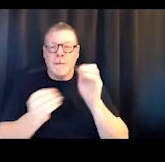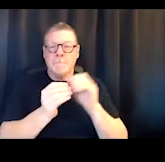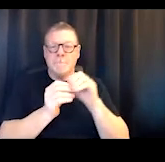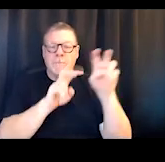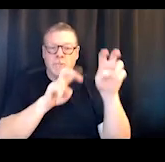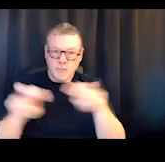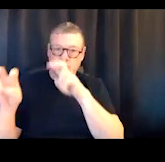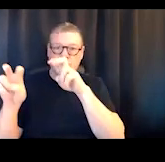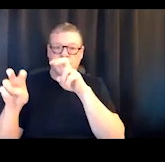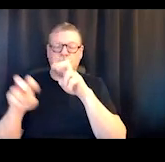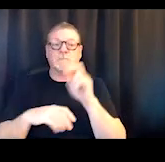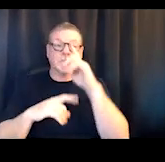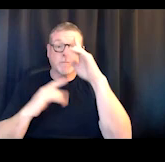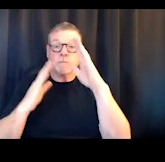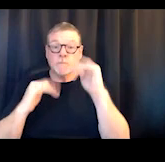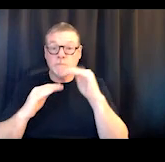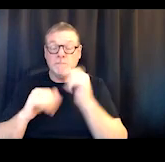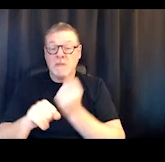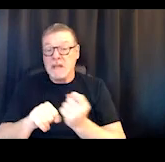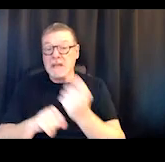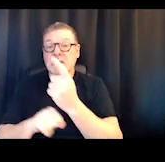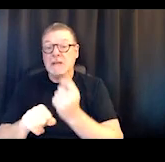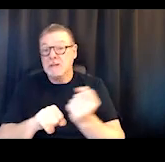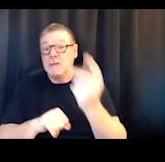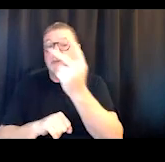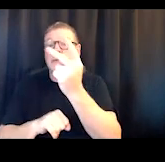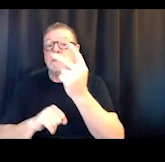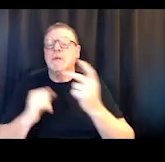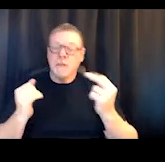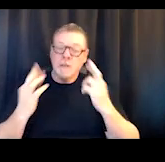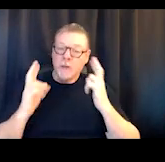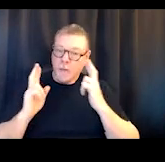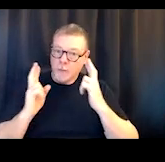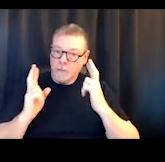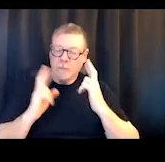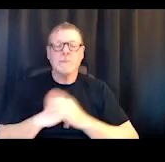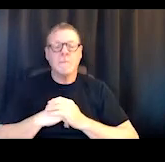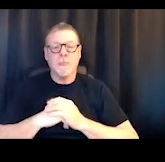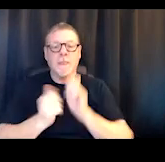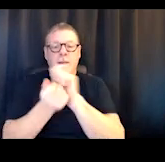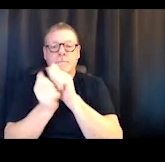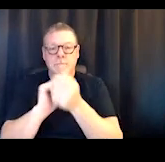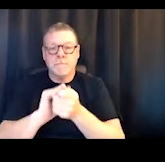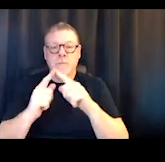that hopefully in the next couple of years we can convert to permanent housing.